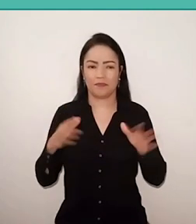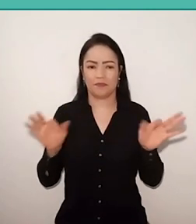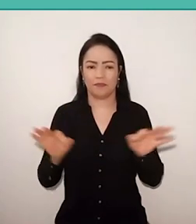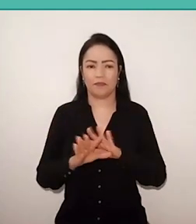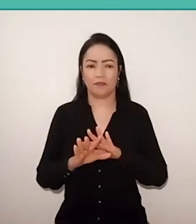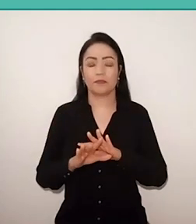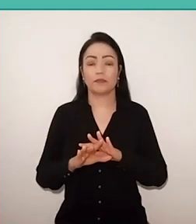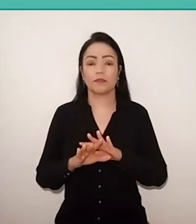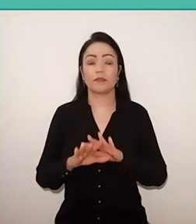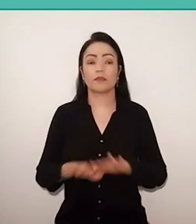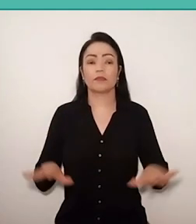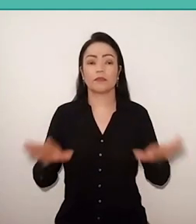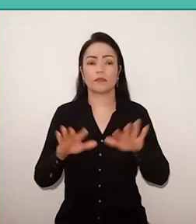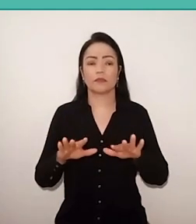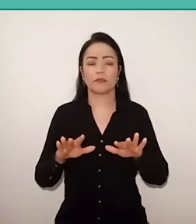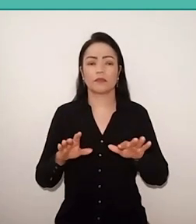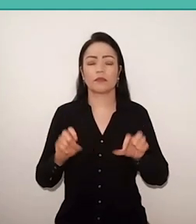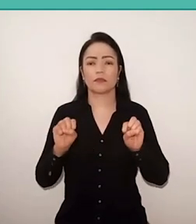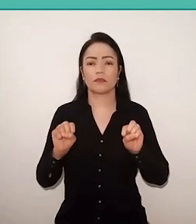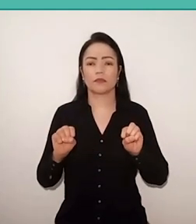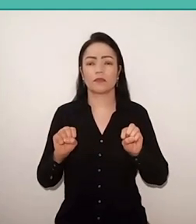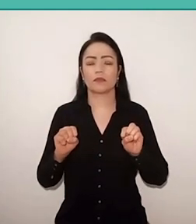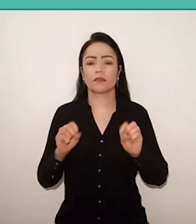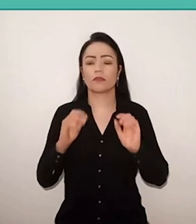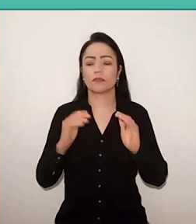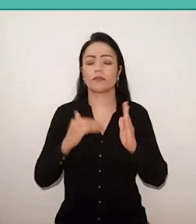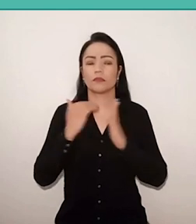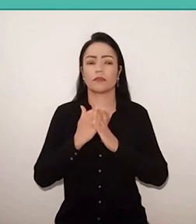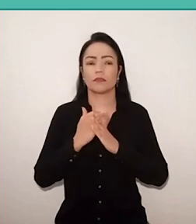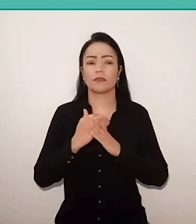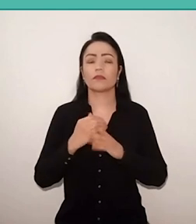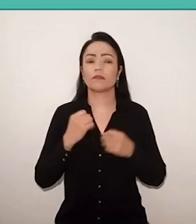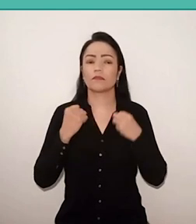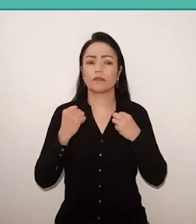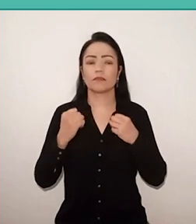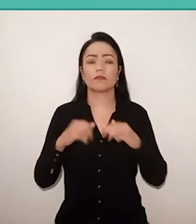we must not underestimate the strength of reactionary movements,